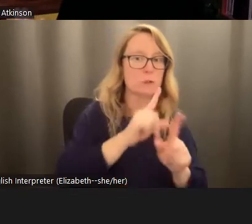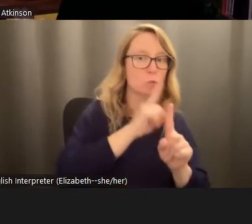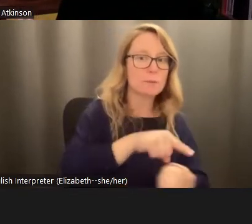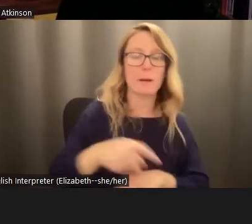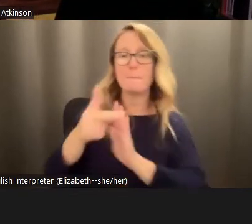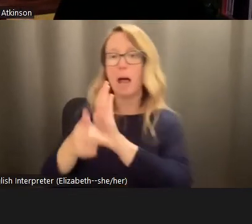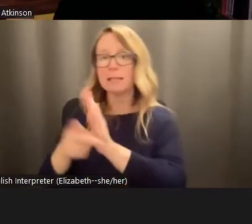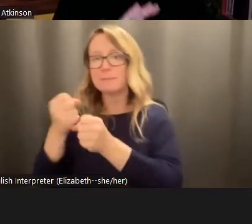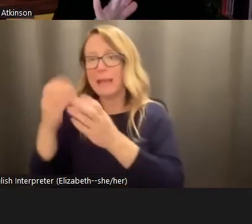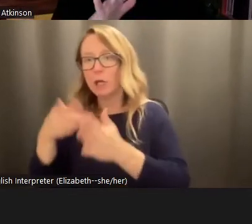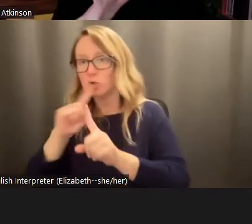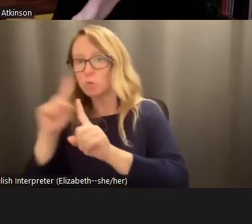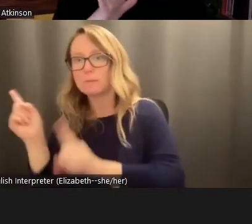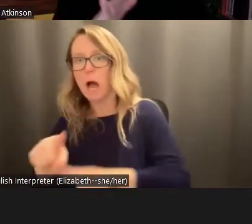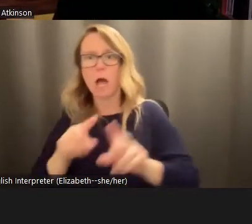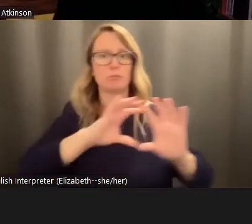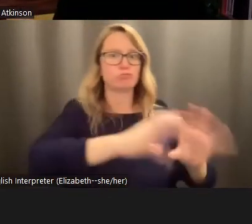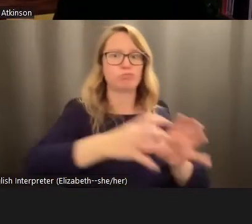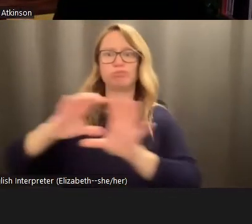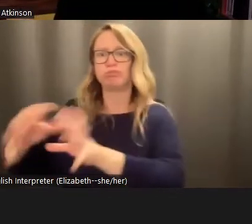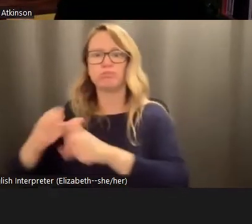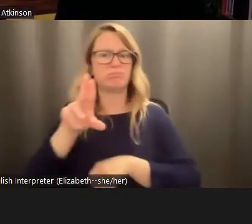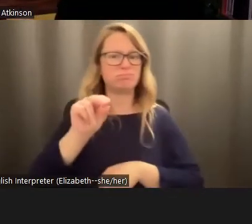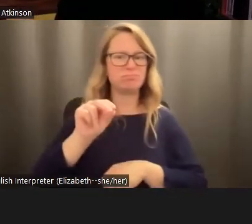respond to, that these climate solutions have to be at the